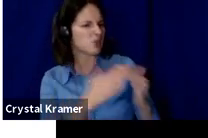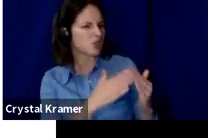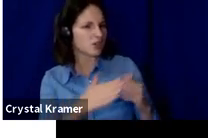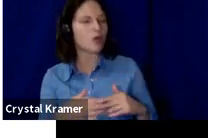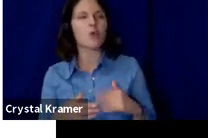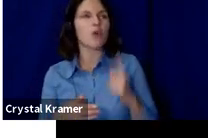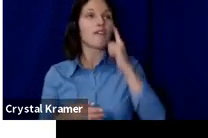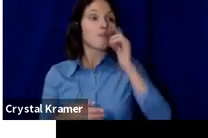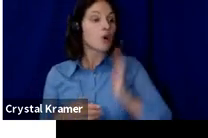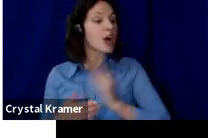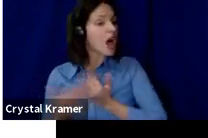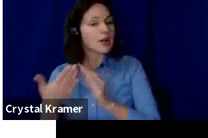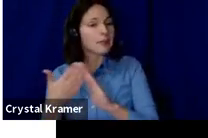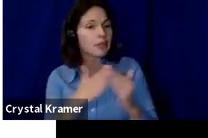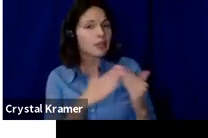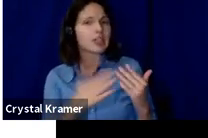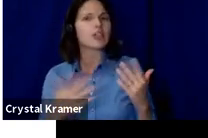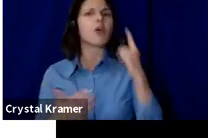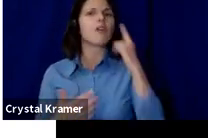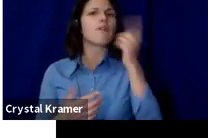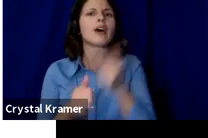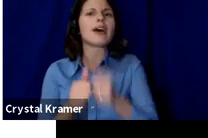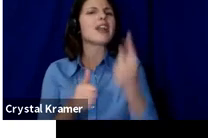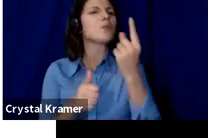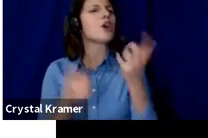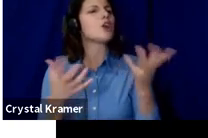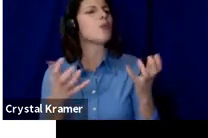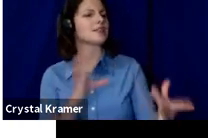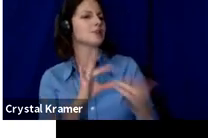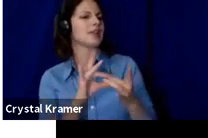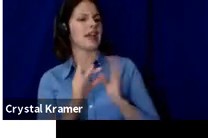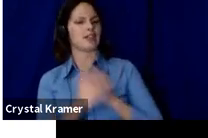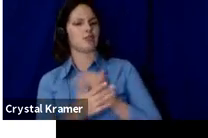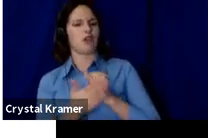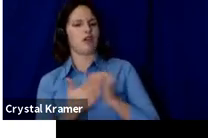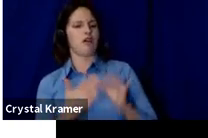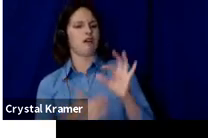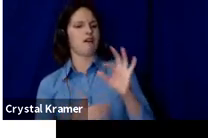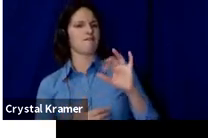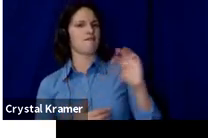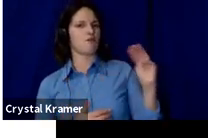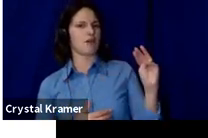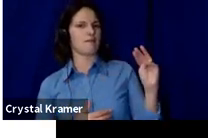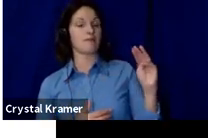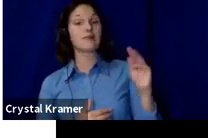to our art form. The more specific and clear you are about your audience, the better